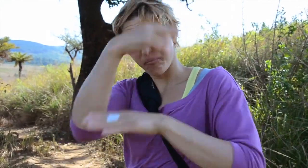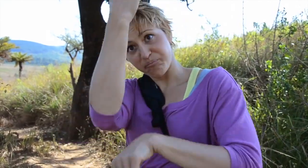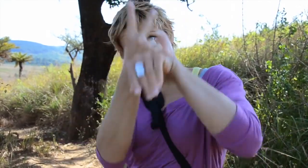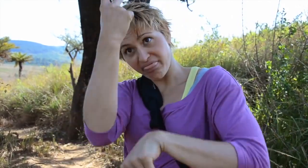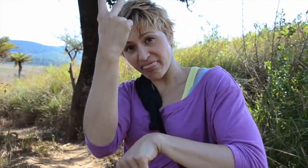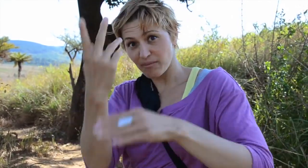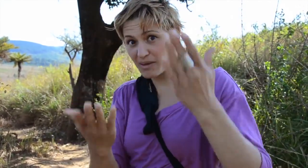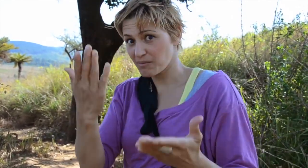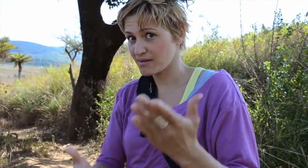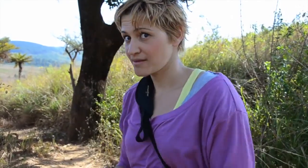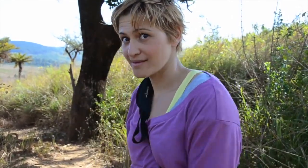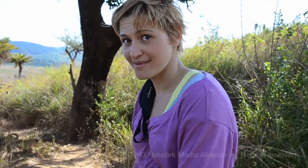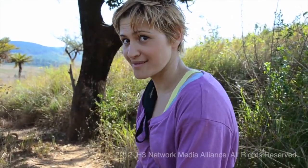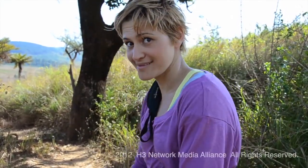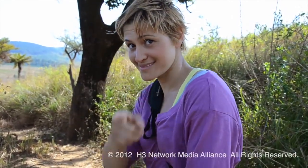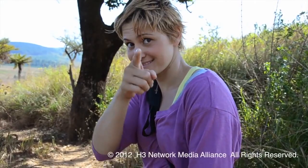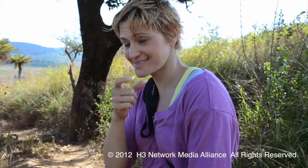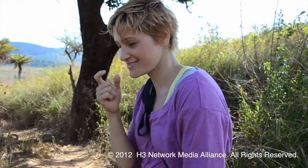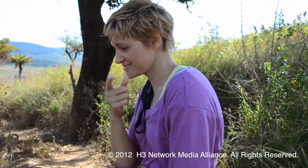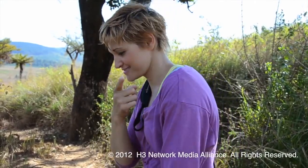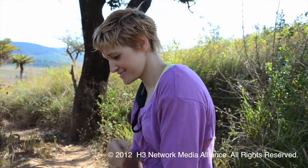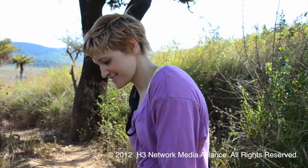I asked Darren, What's next? Slipping and falling on your head, maybe?